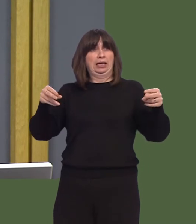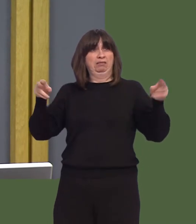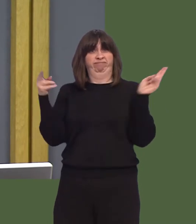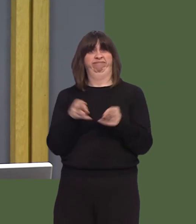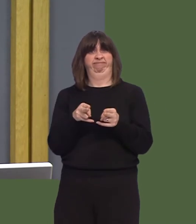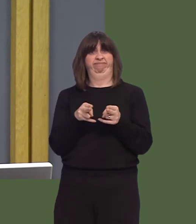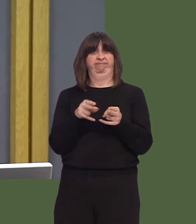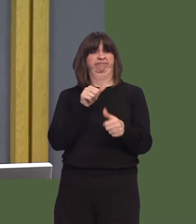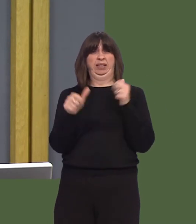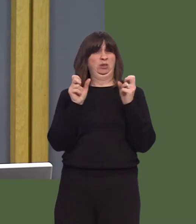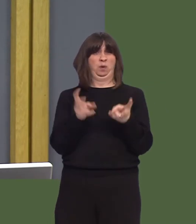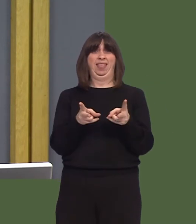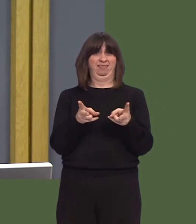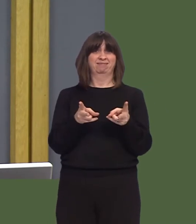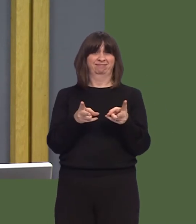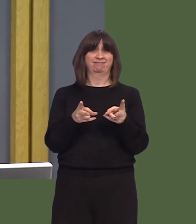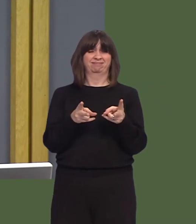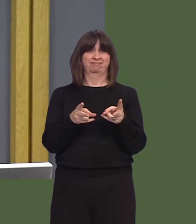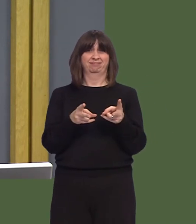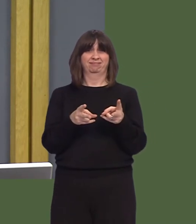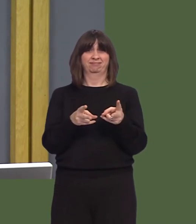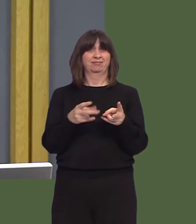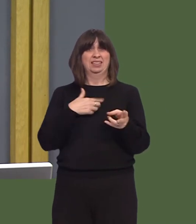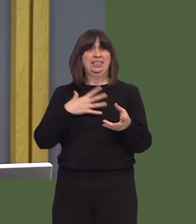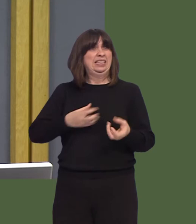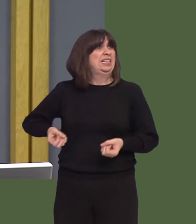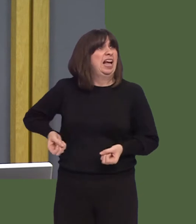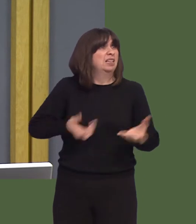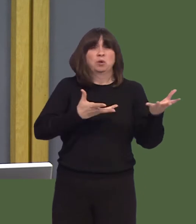is the key to cut down on any exports that were needed.